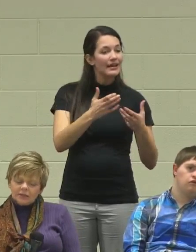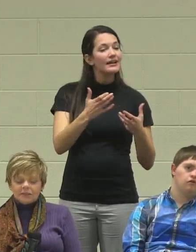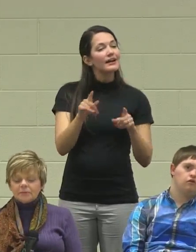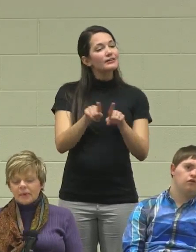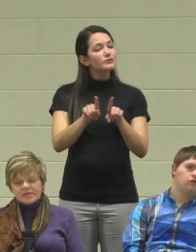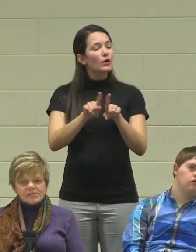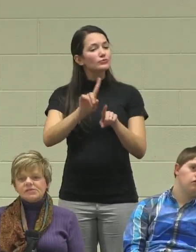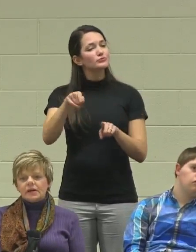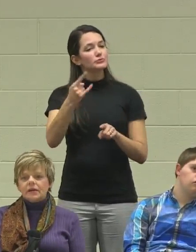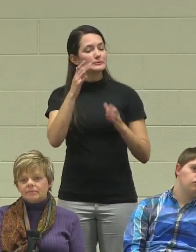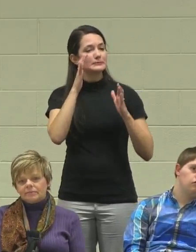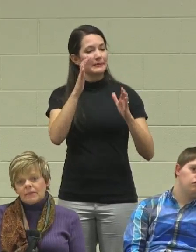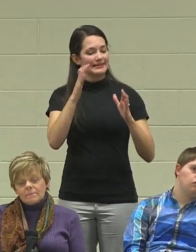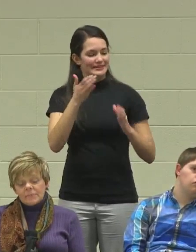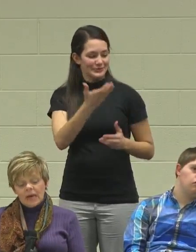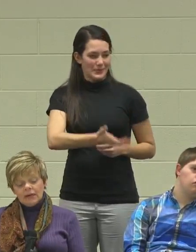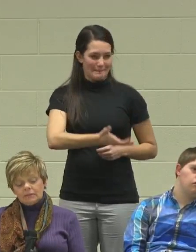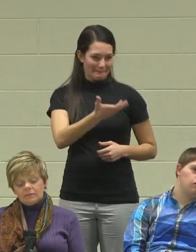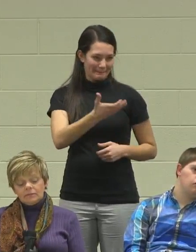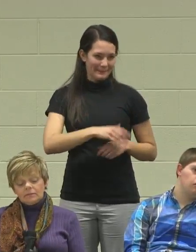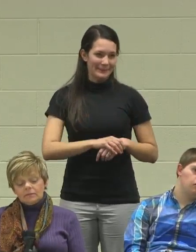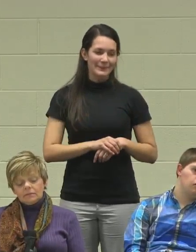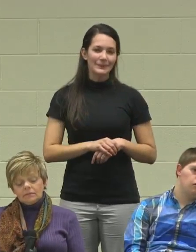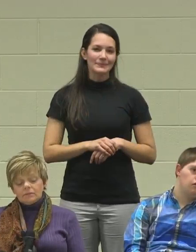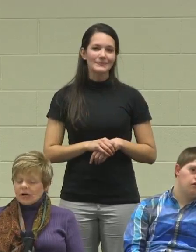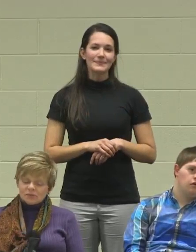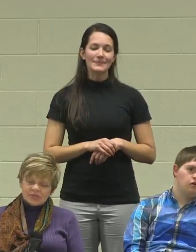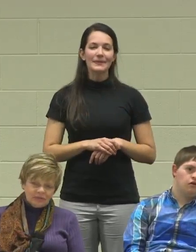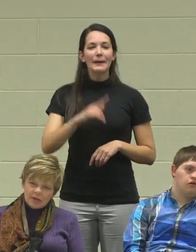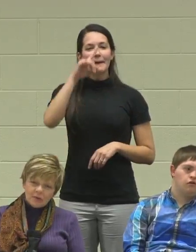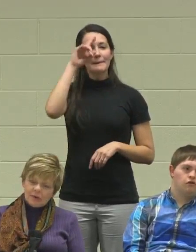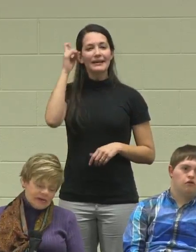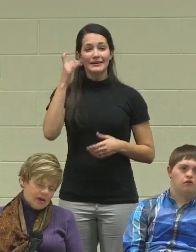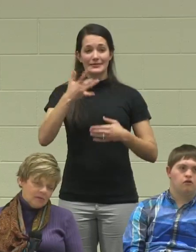and also just to pay attention to him, because what's available right now